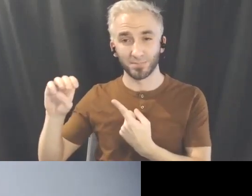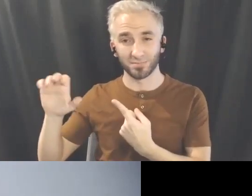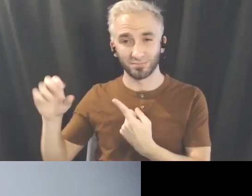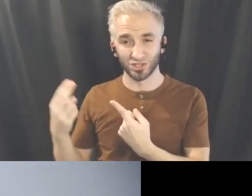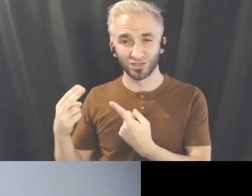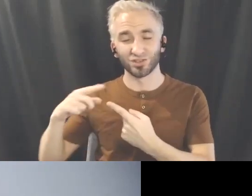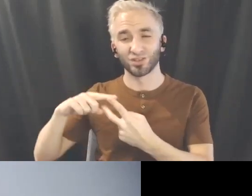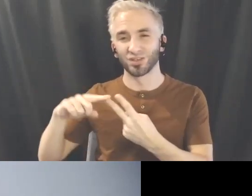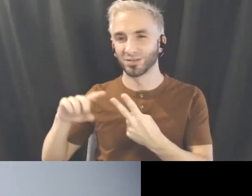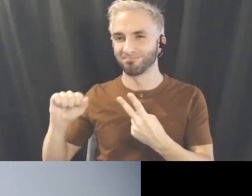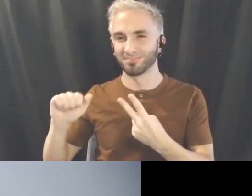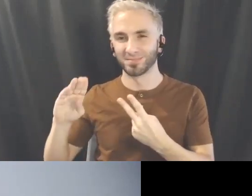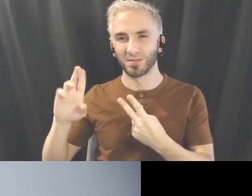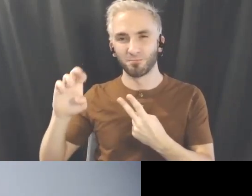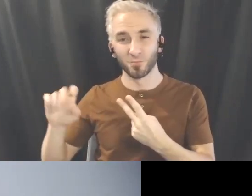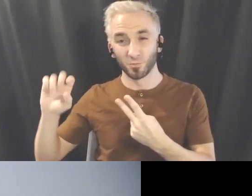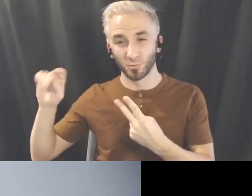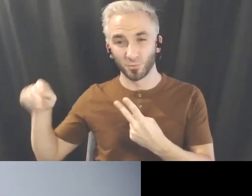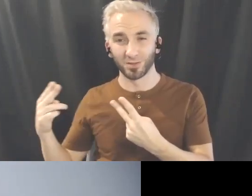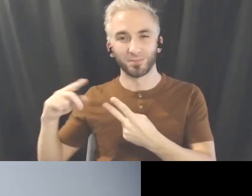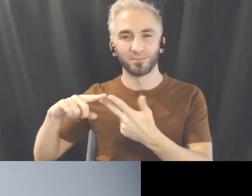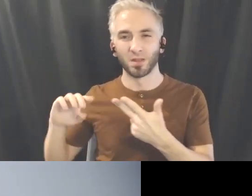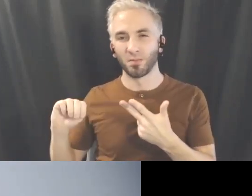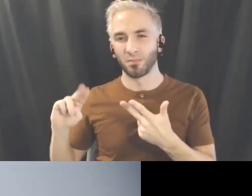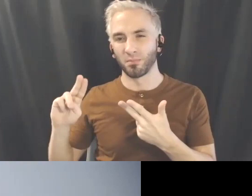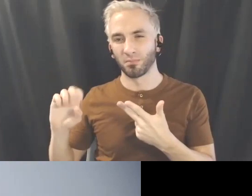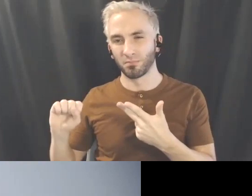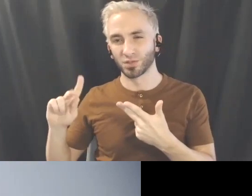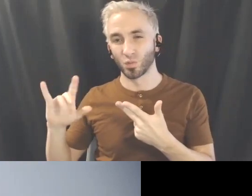people and it's currently known as Vancouver.